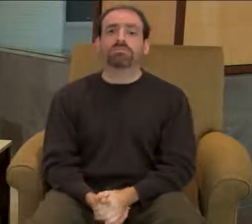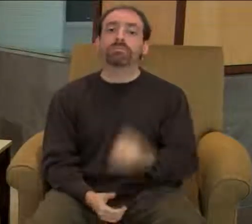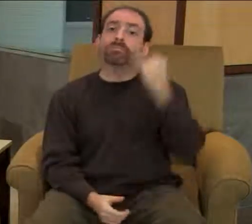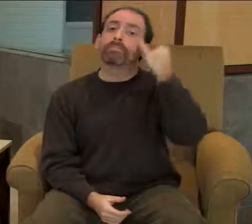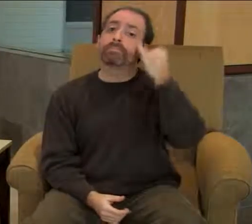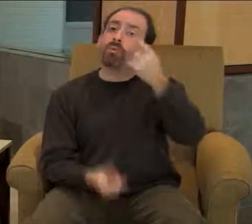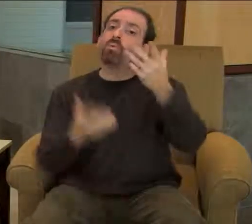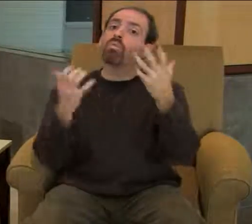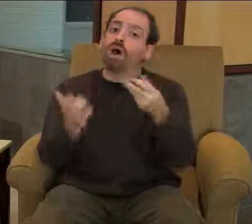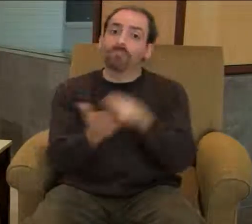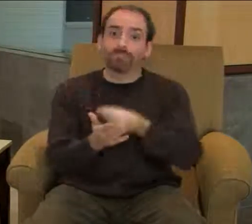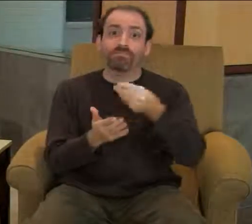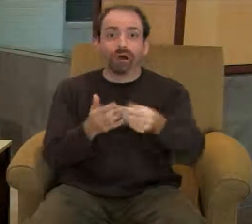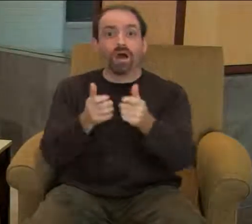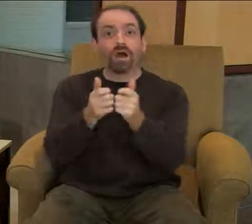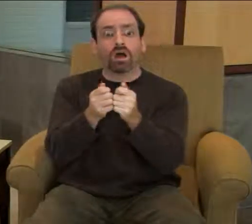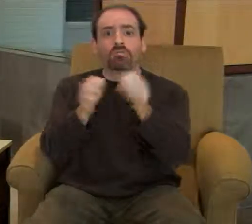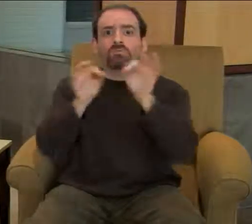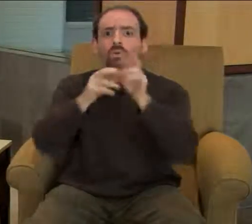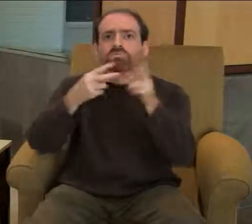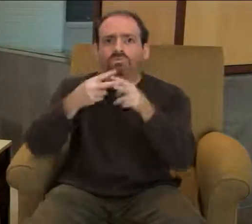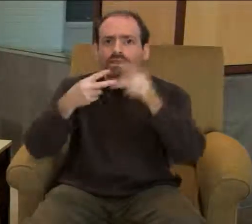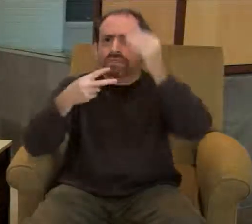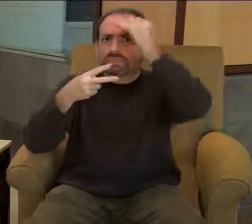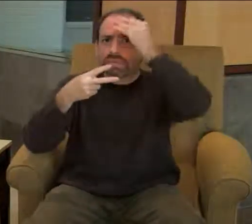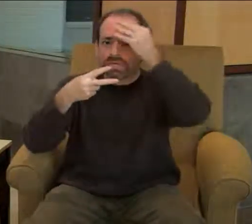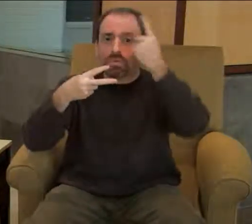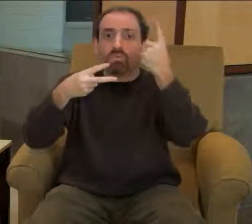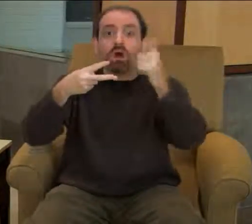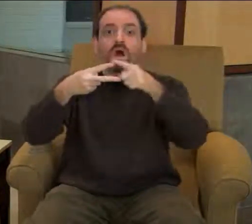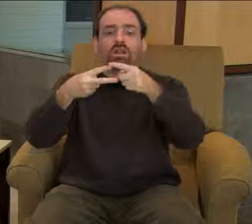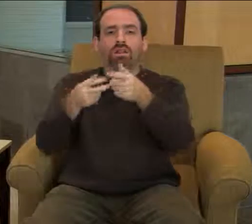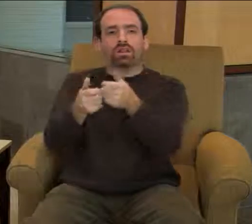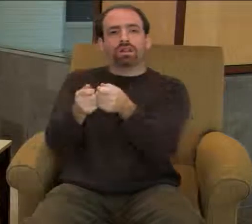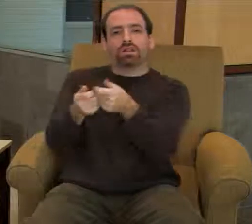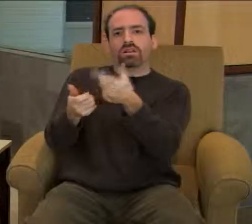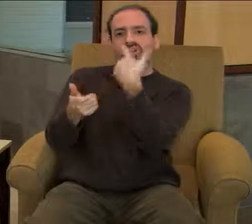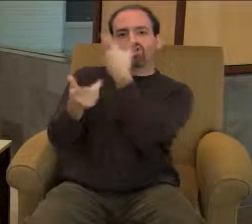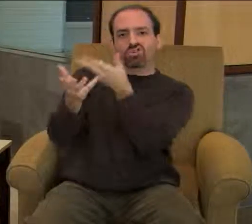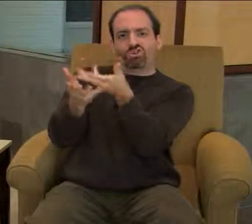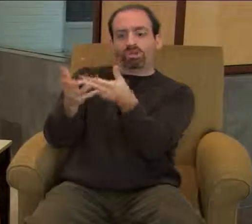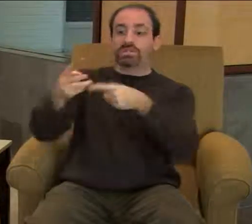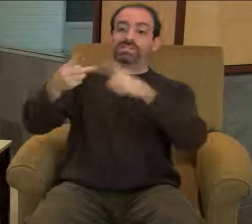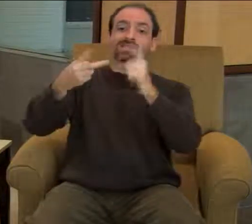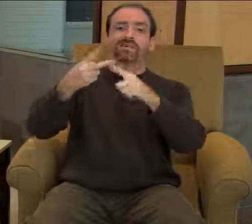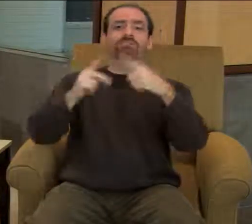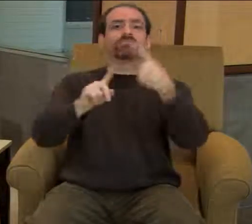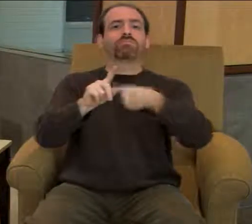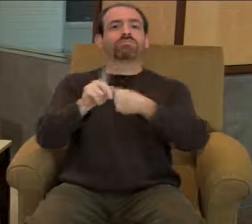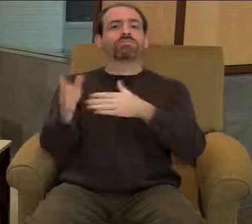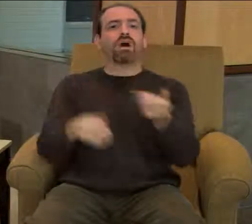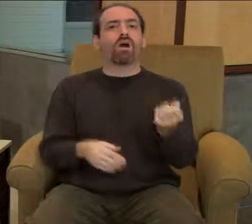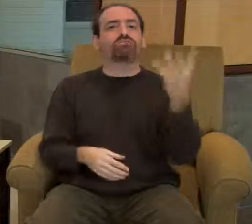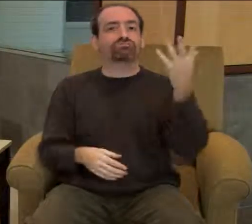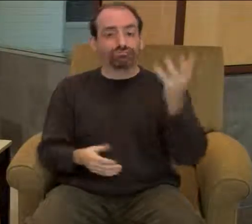Before you decide on a wireless device, there are two things to consider. First, purchasing a wireless device, and secondly, selecting a monthly plan with a wireless service provider.